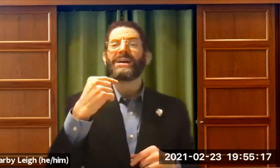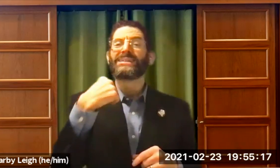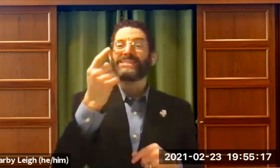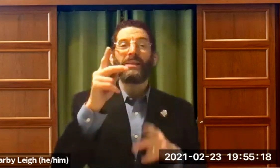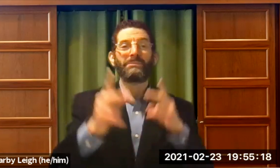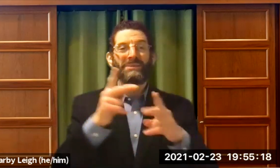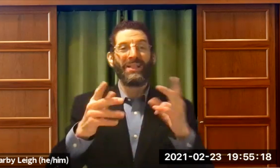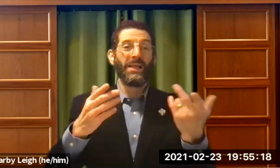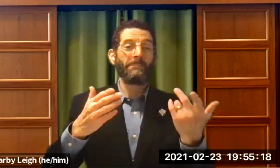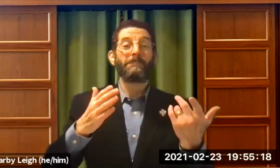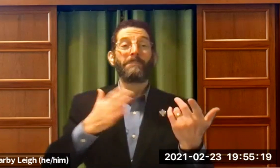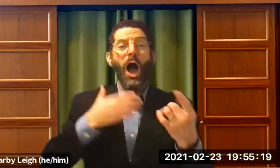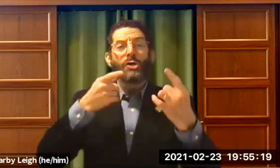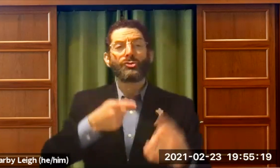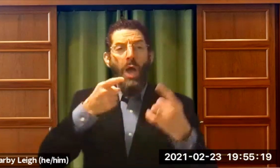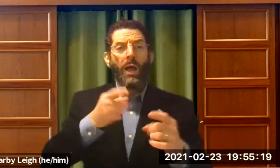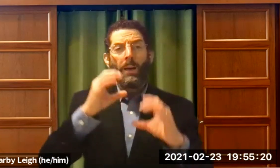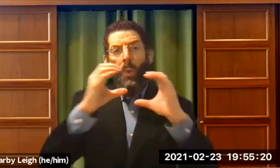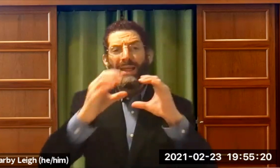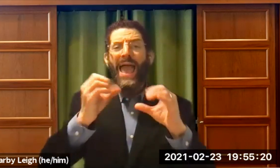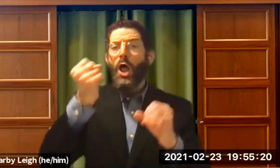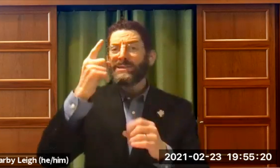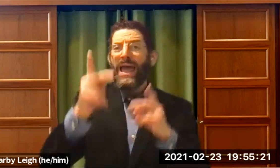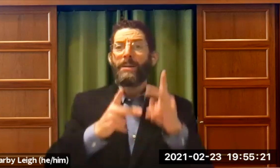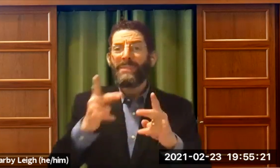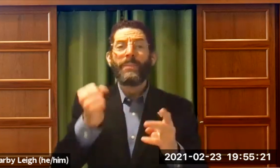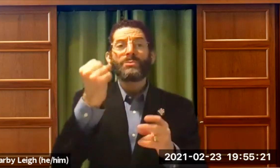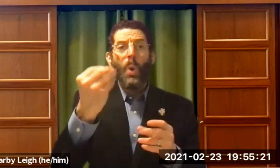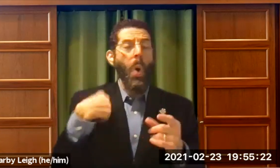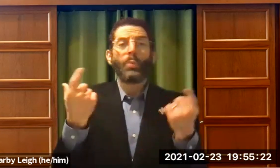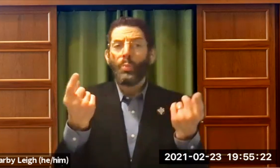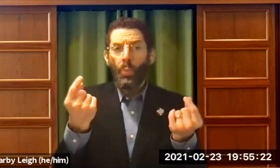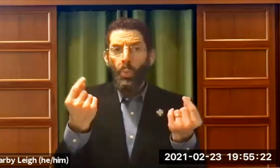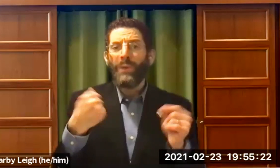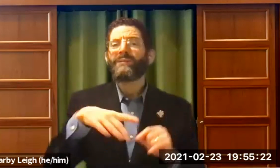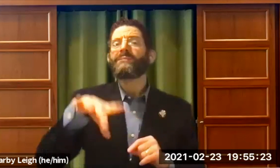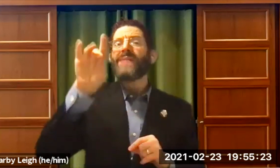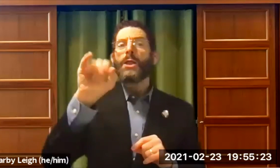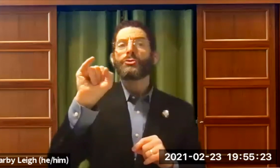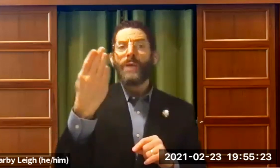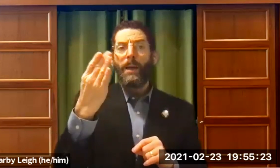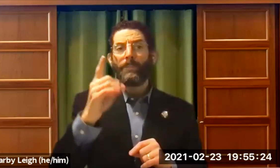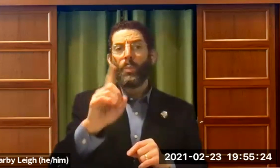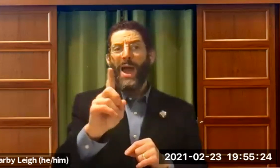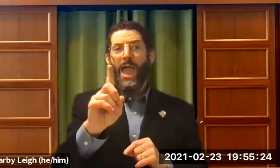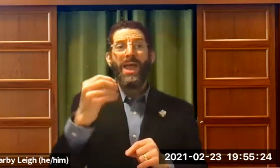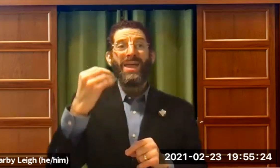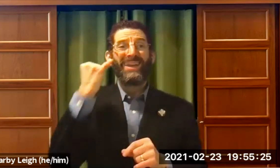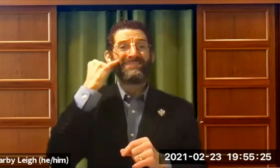it's ironic when I tell people that my struggle with communication, I do struggle with communication.